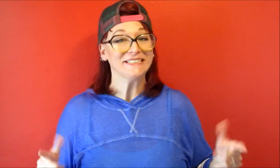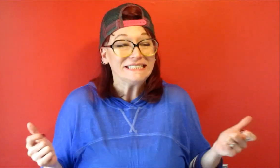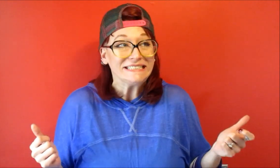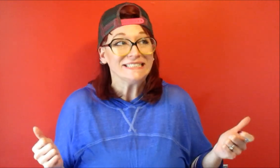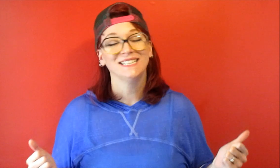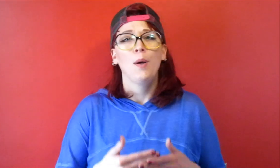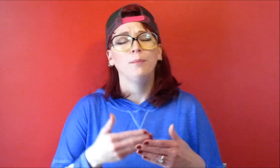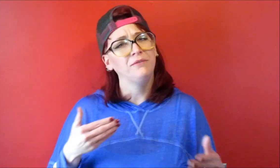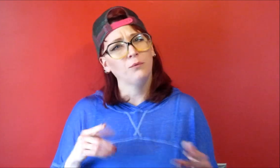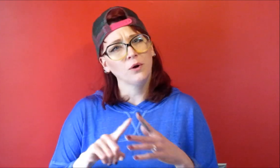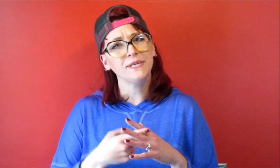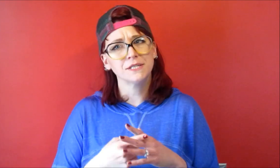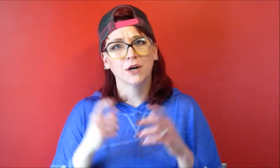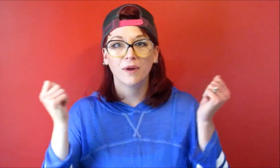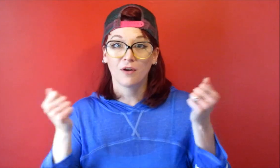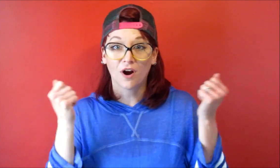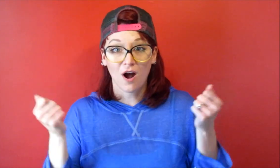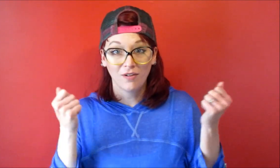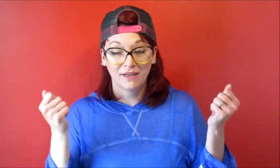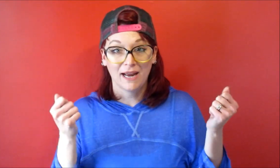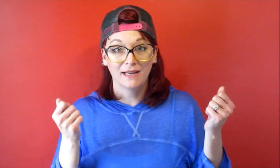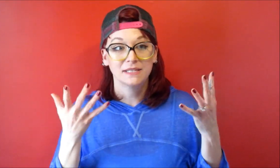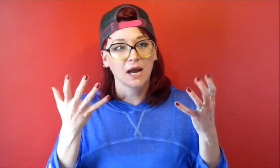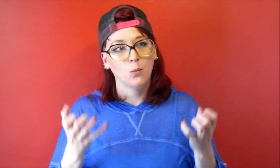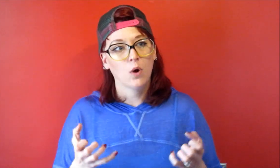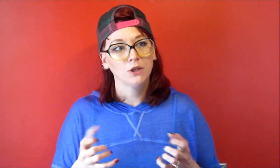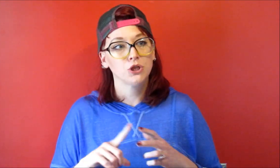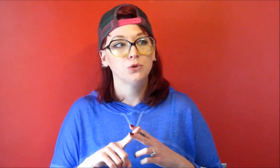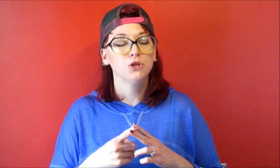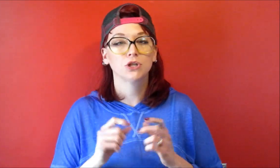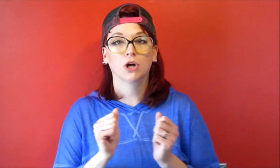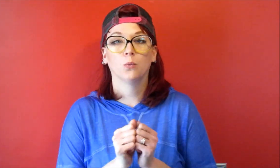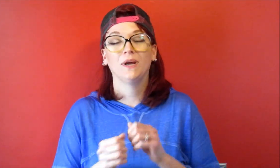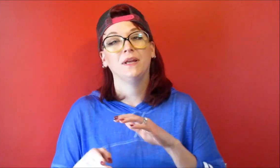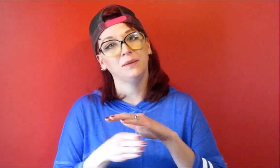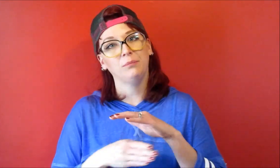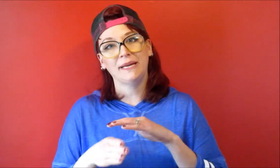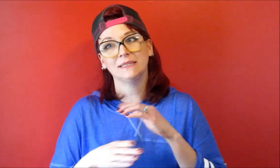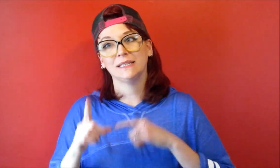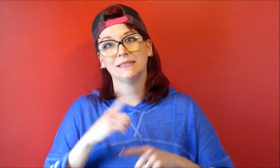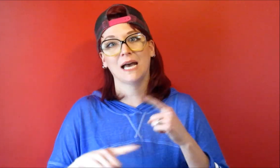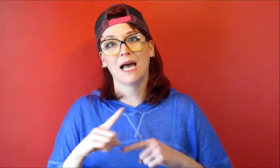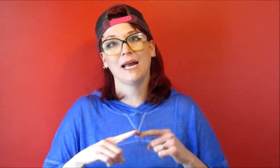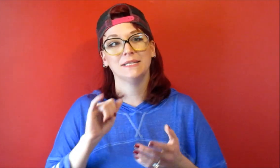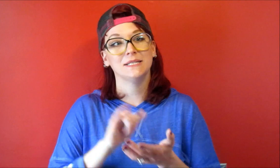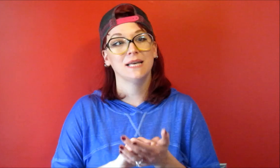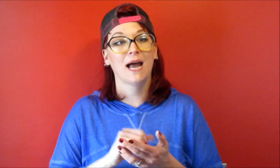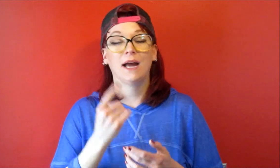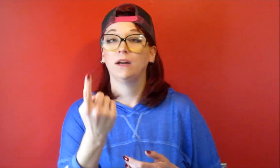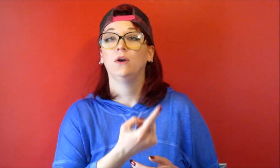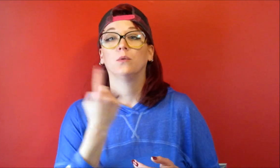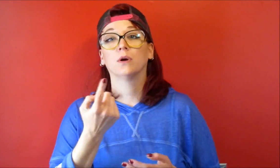before we start with our holidays I want to start with basic signs that we're